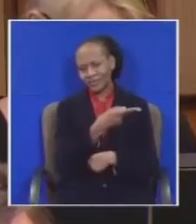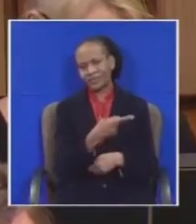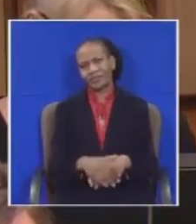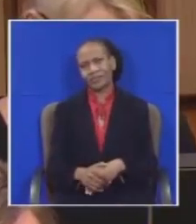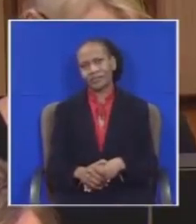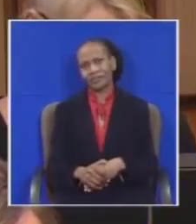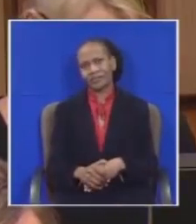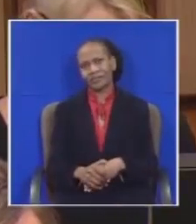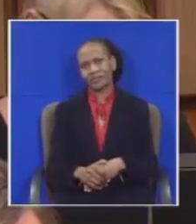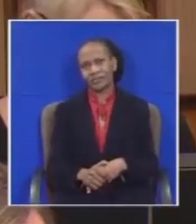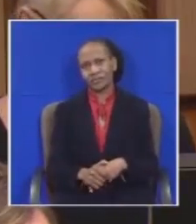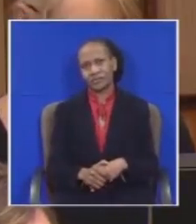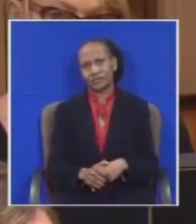He is messing our controller speaker